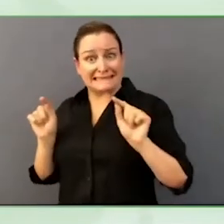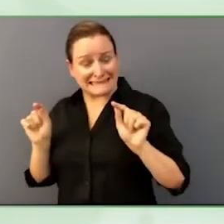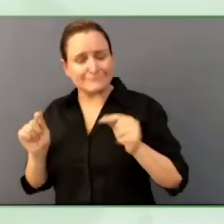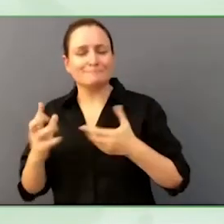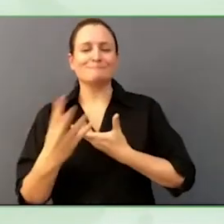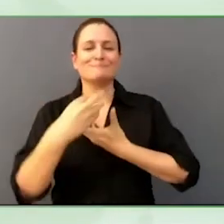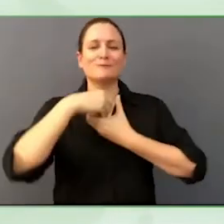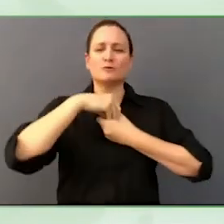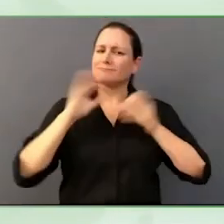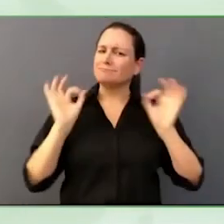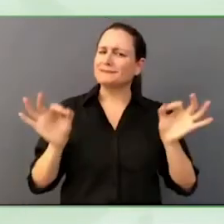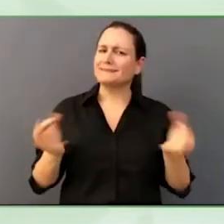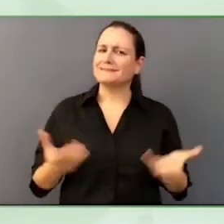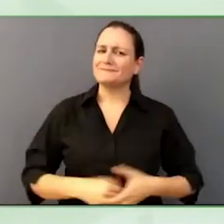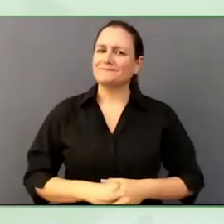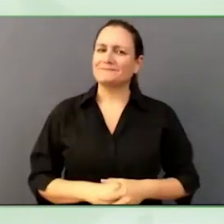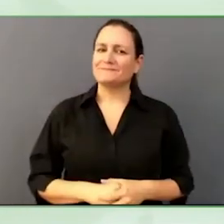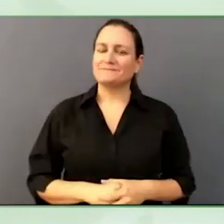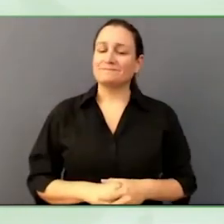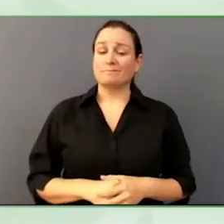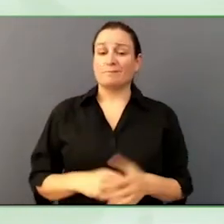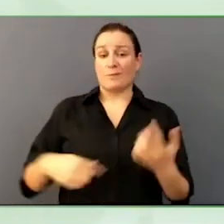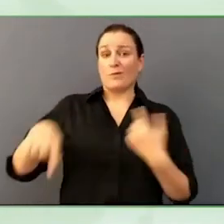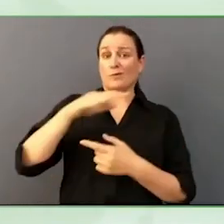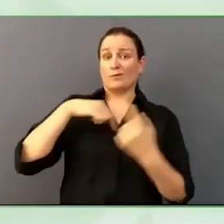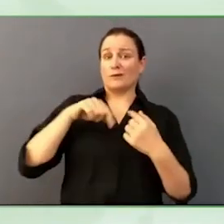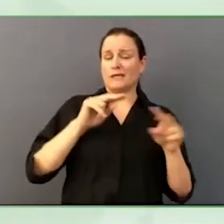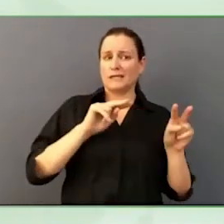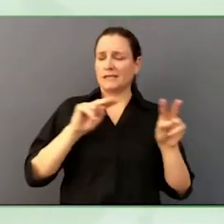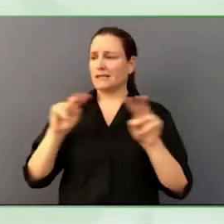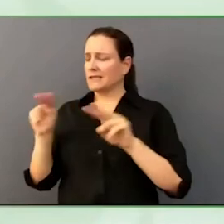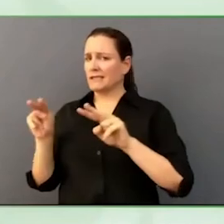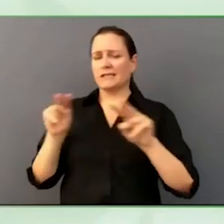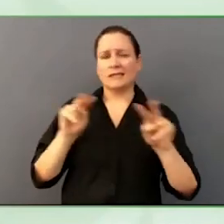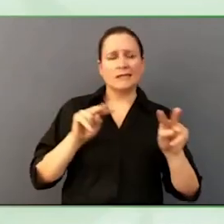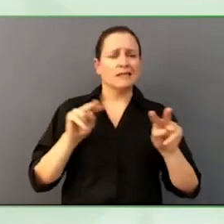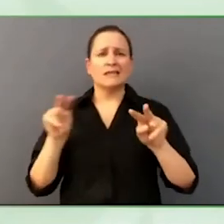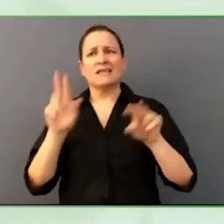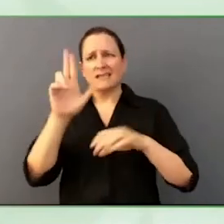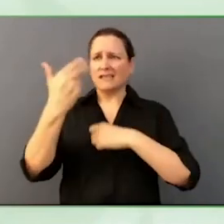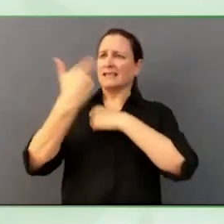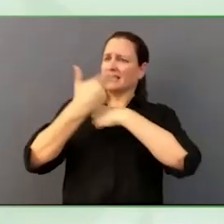us media professionals with disabilities, that could give